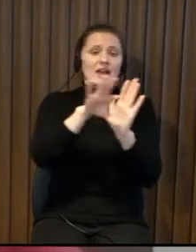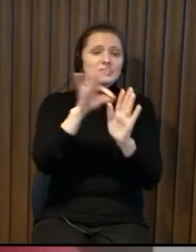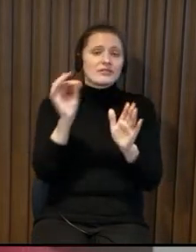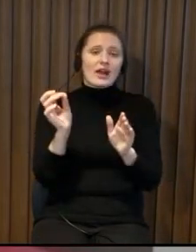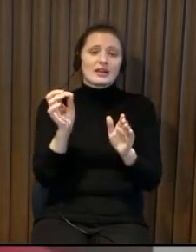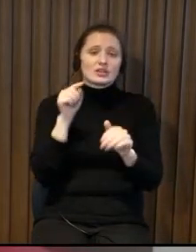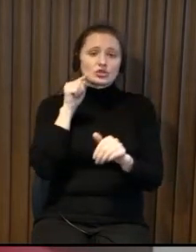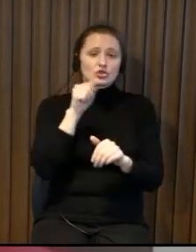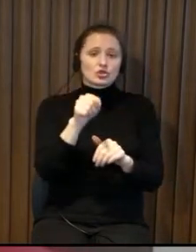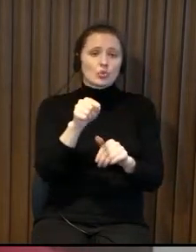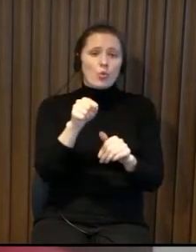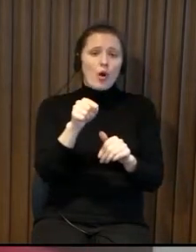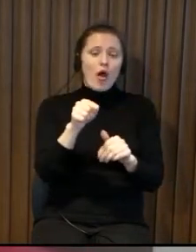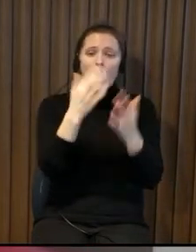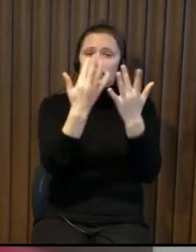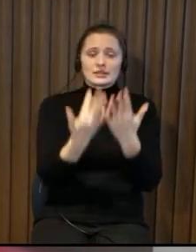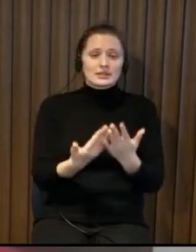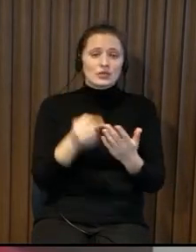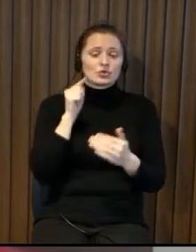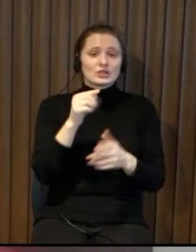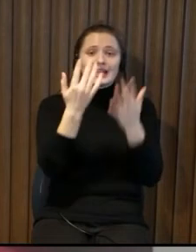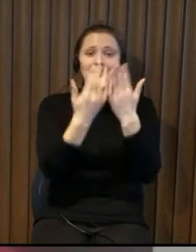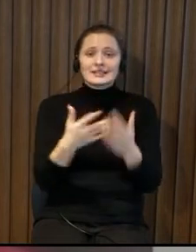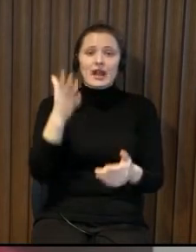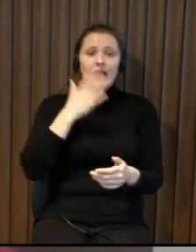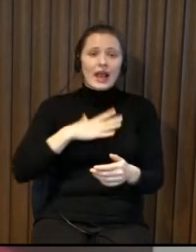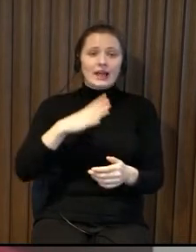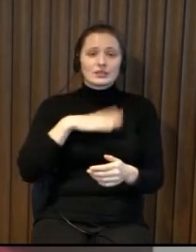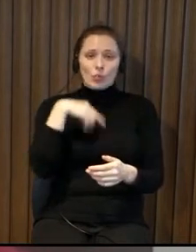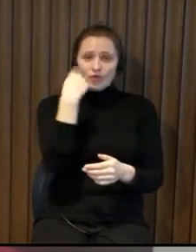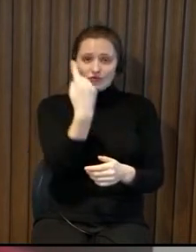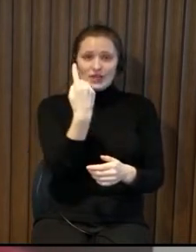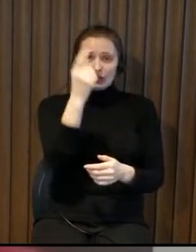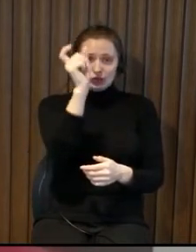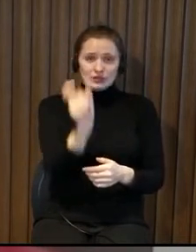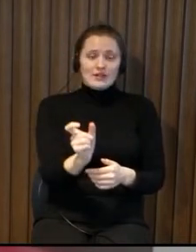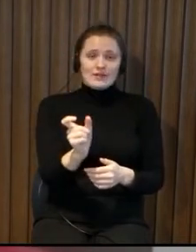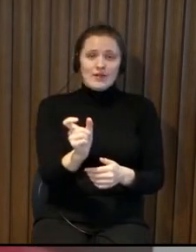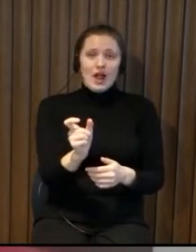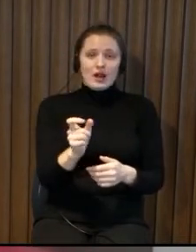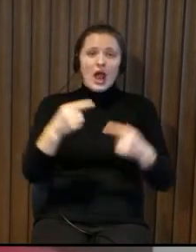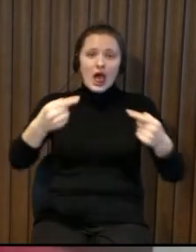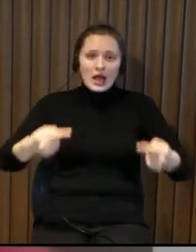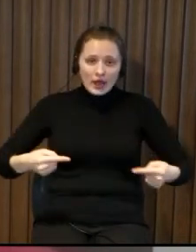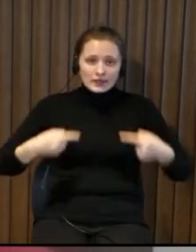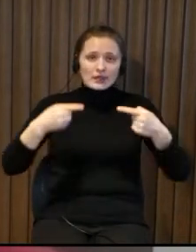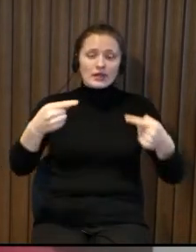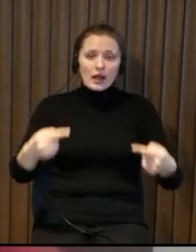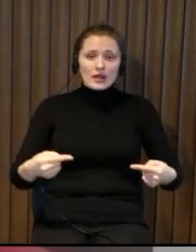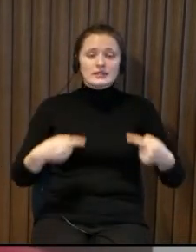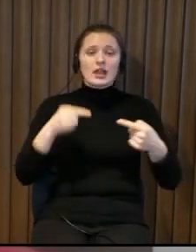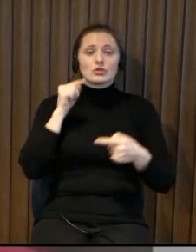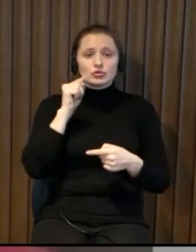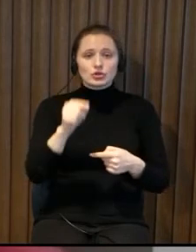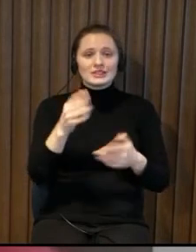and complicated most possibly this young parent will not choose the solution and so this solution